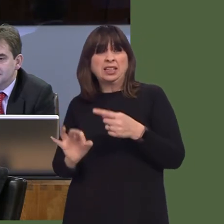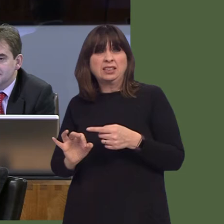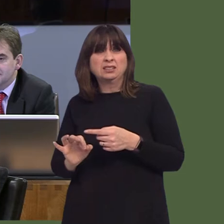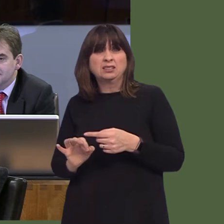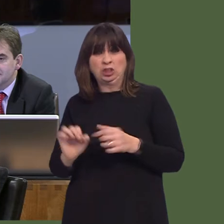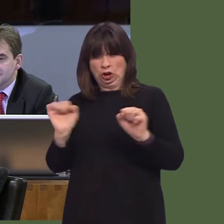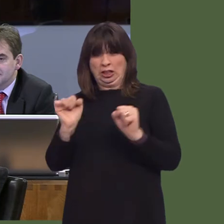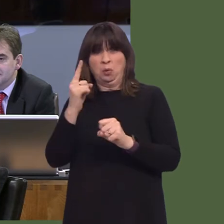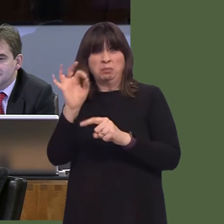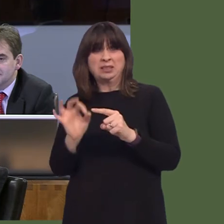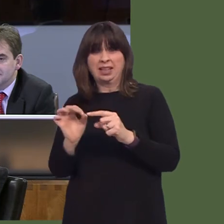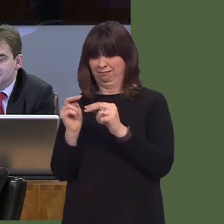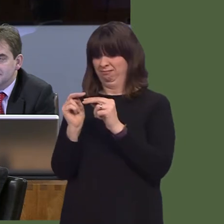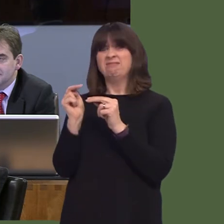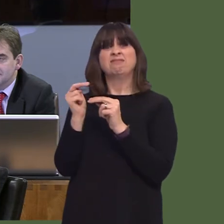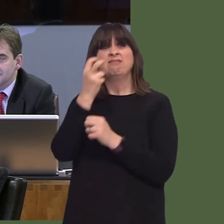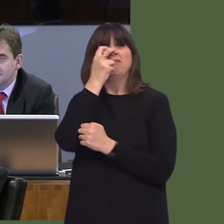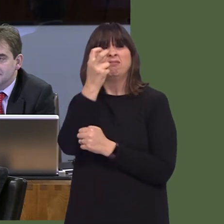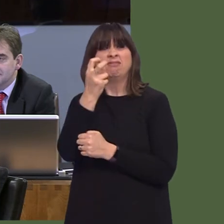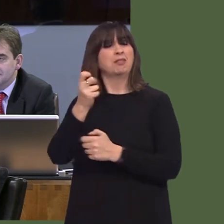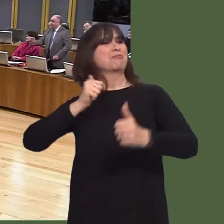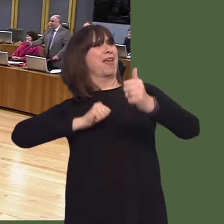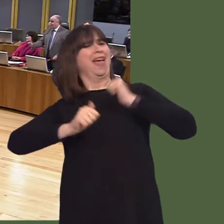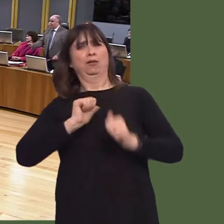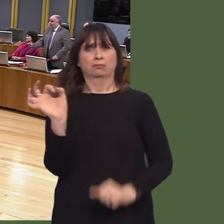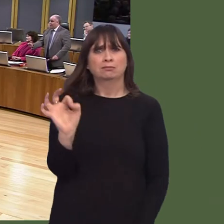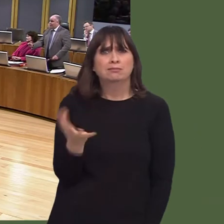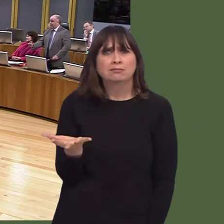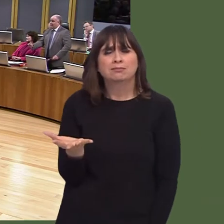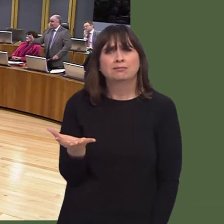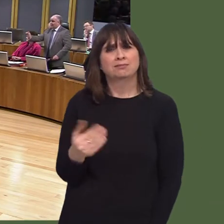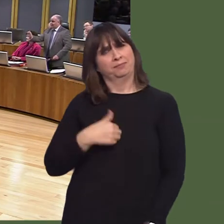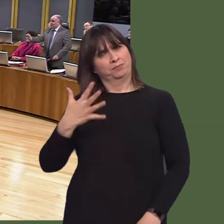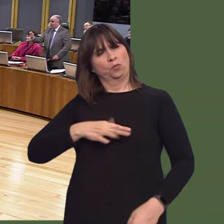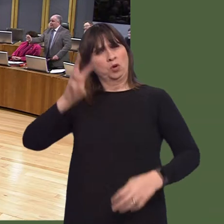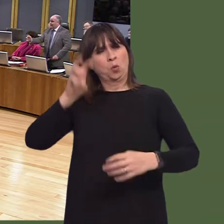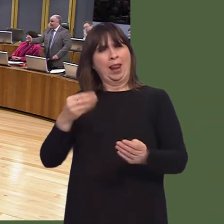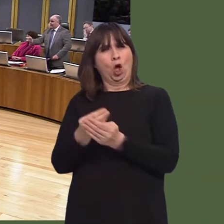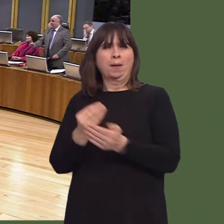Government proposals for a breathing space scheme, to provide individuals in debt with up to 6 weeks free from interest charges and enforcement to give them time to seek financial